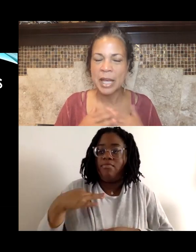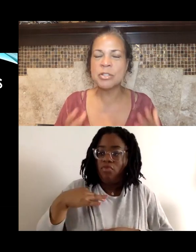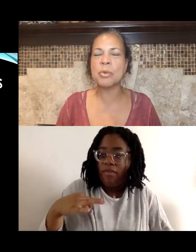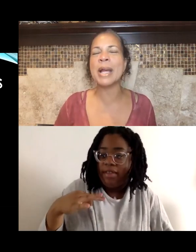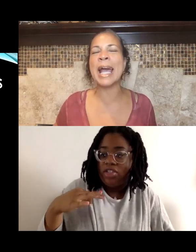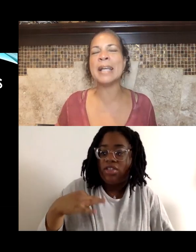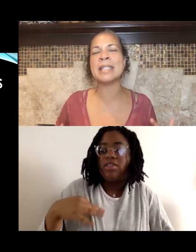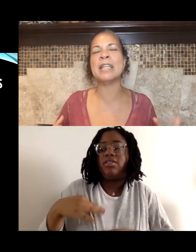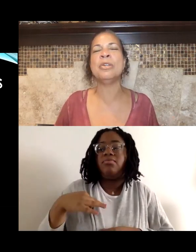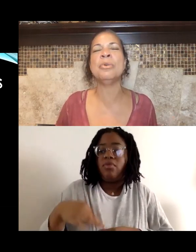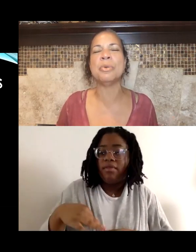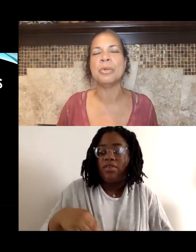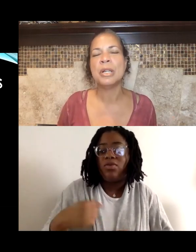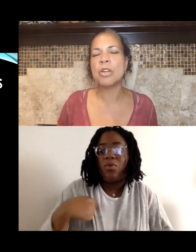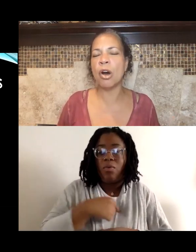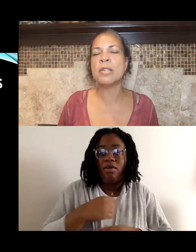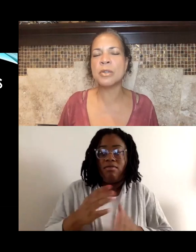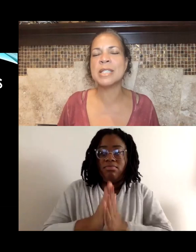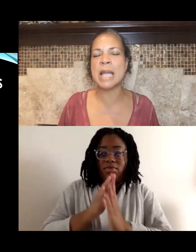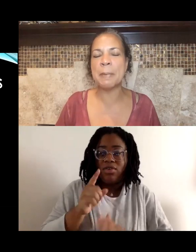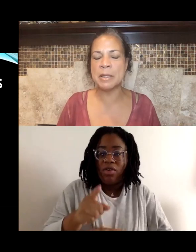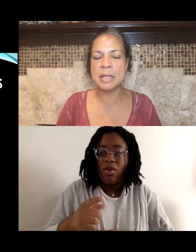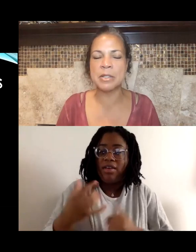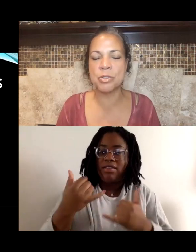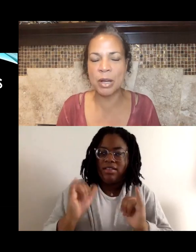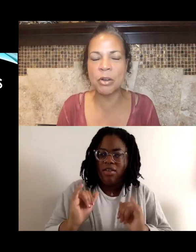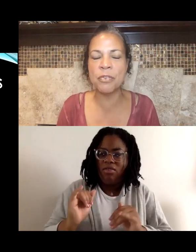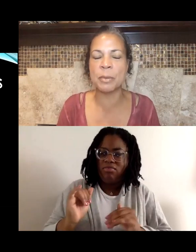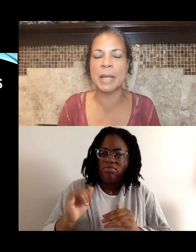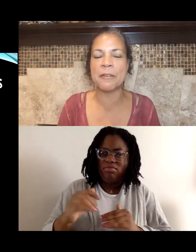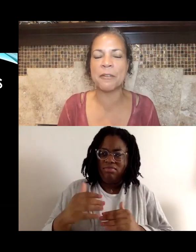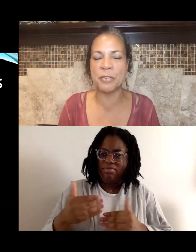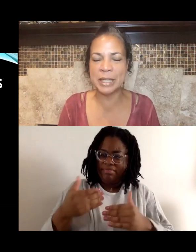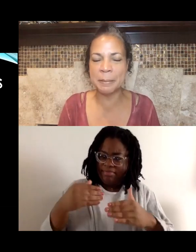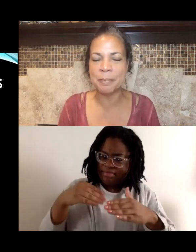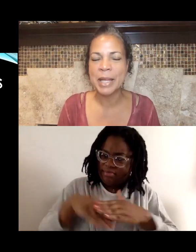And so we're asking you to also step into the struggle, for Black freedom.